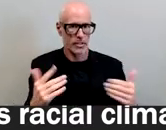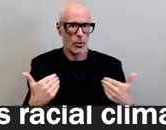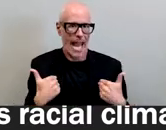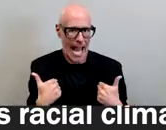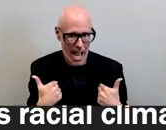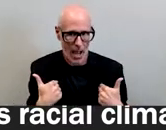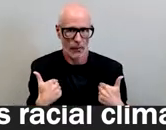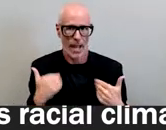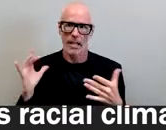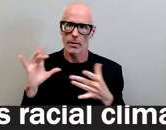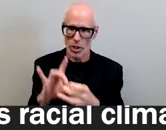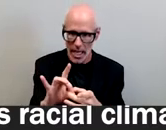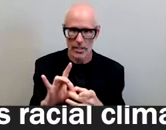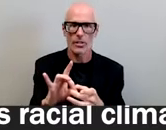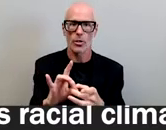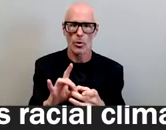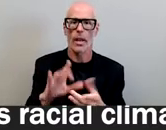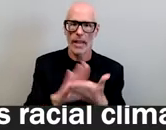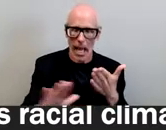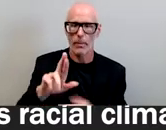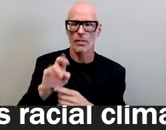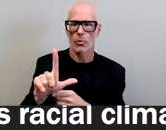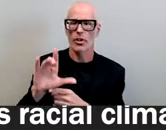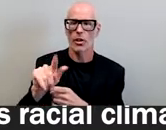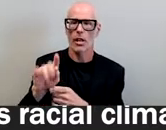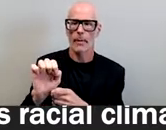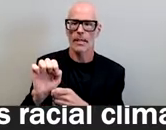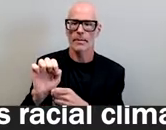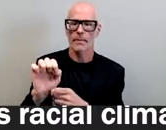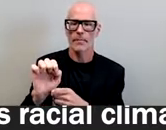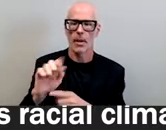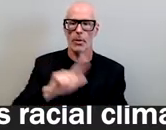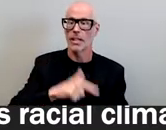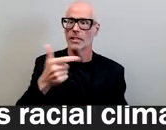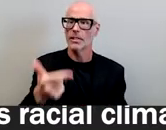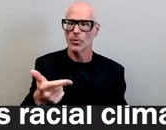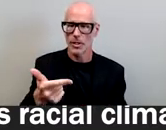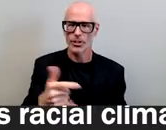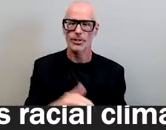it pertains to the campus racial climate another thing that happens um in the trendiness of equity